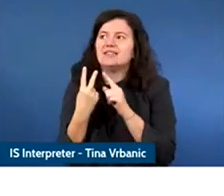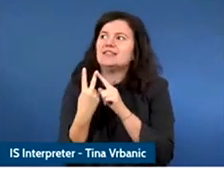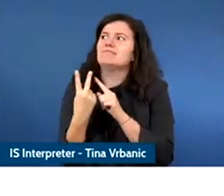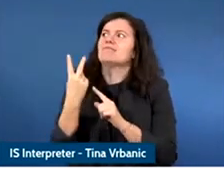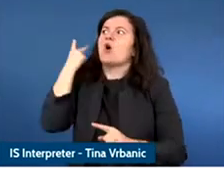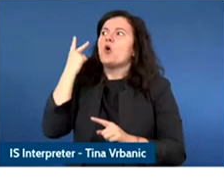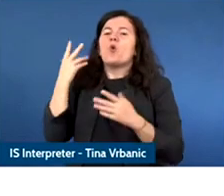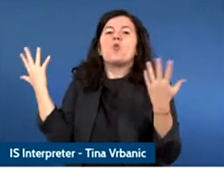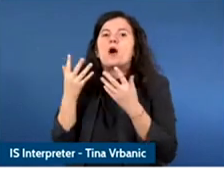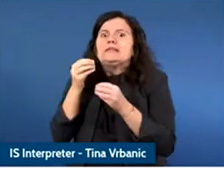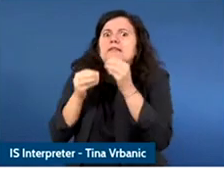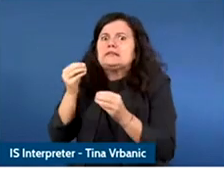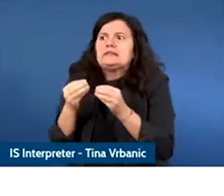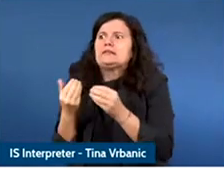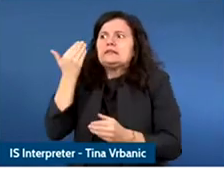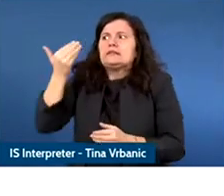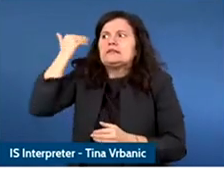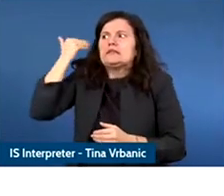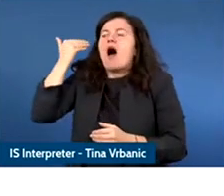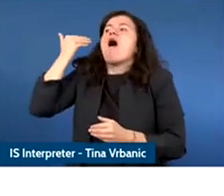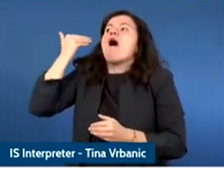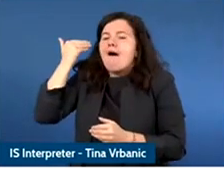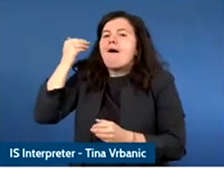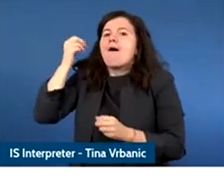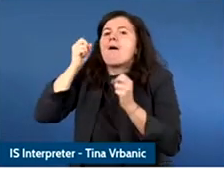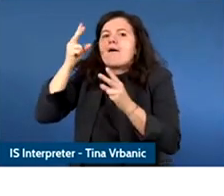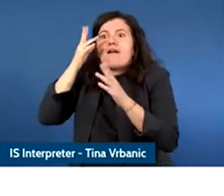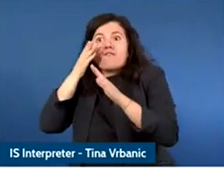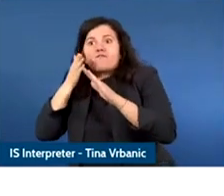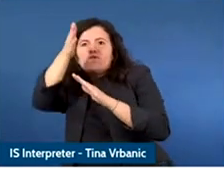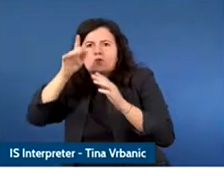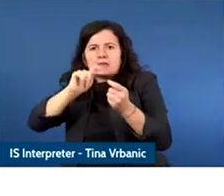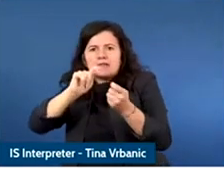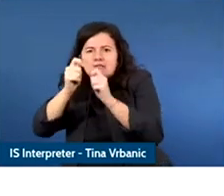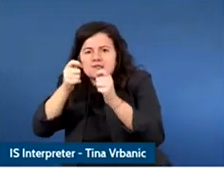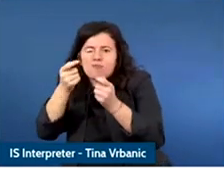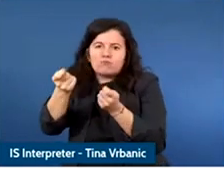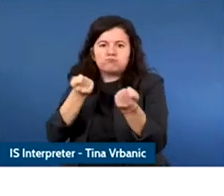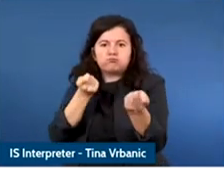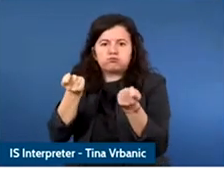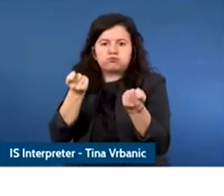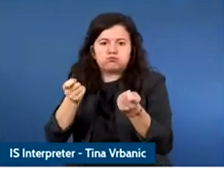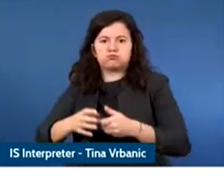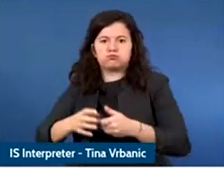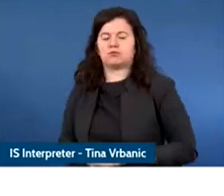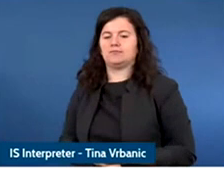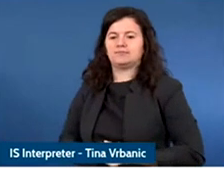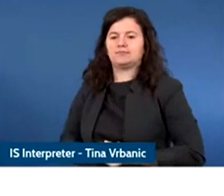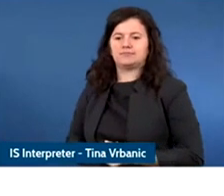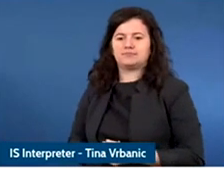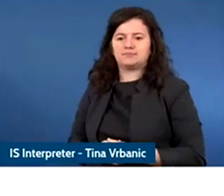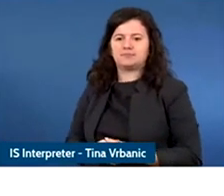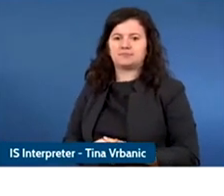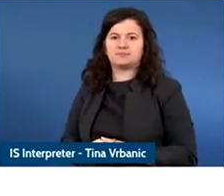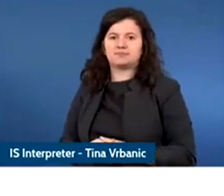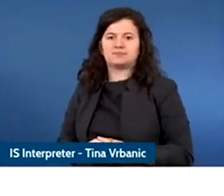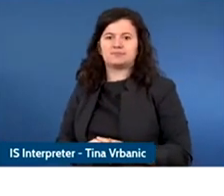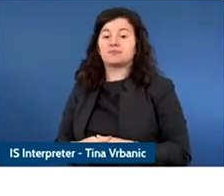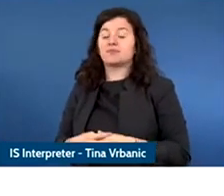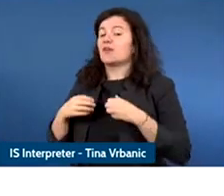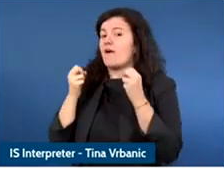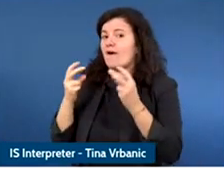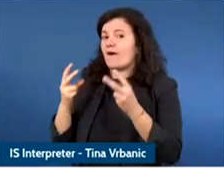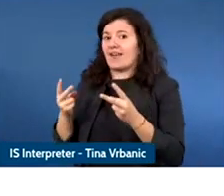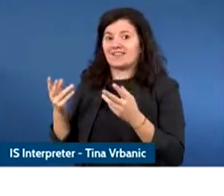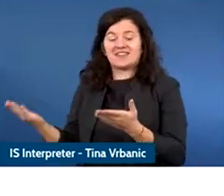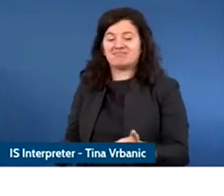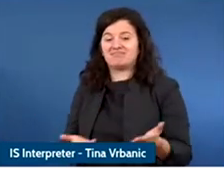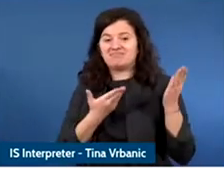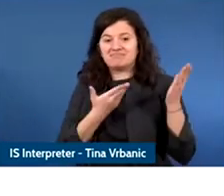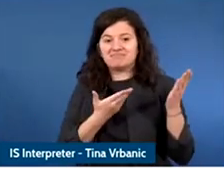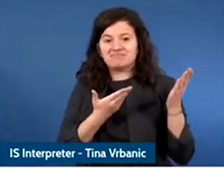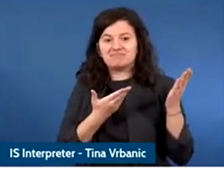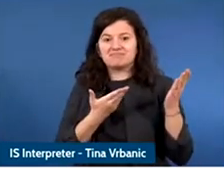a.m.,bition and ambition the future and now against the backdrop that I sketched